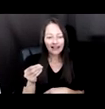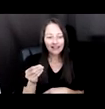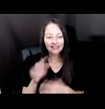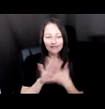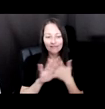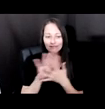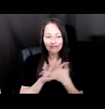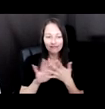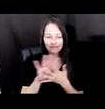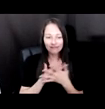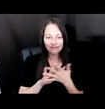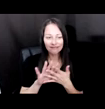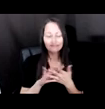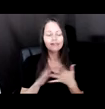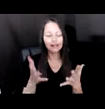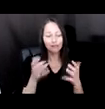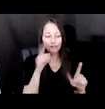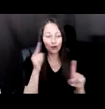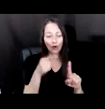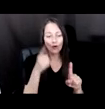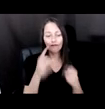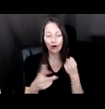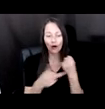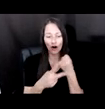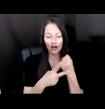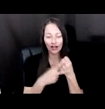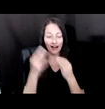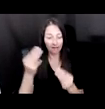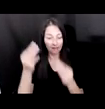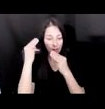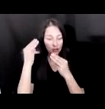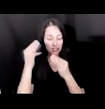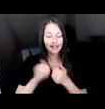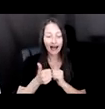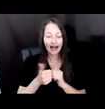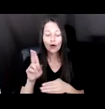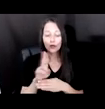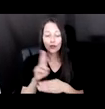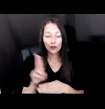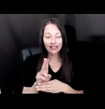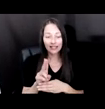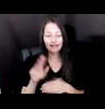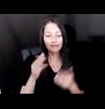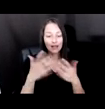ARCHIVE MEMORIES. BY USING MACHINE LEARNING ALGORITHMS THE ENTIRE ARCHIVE GOING BACK TO